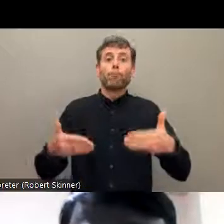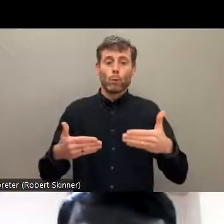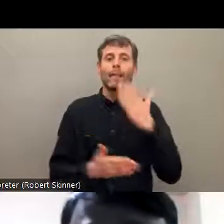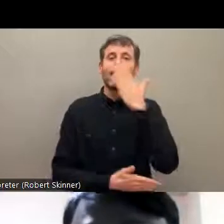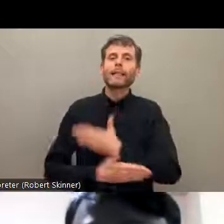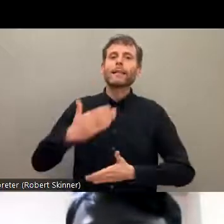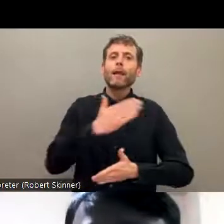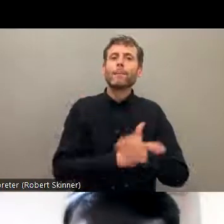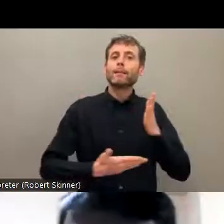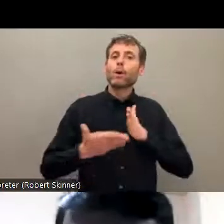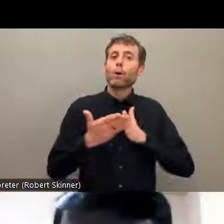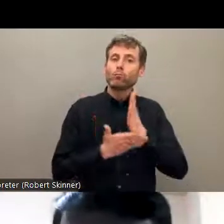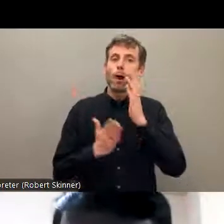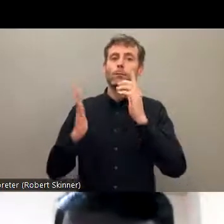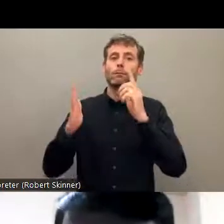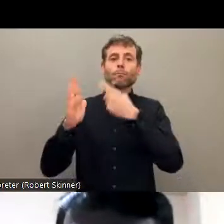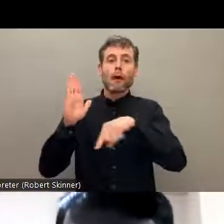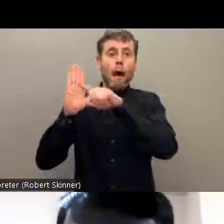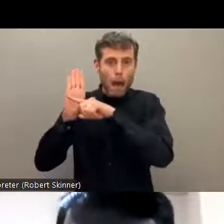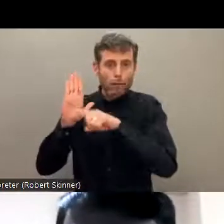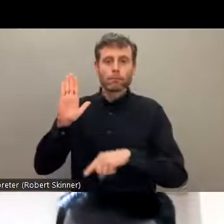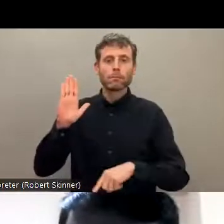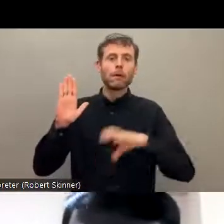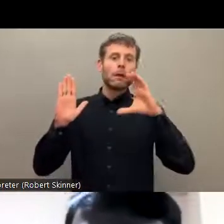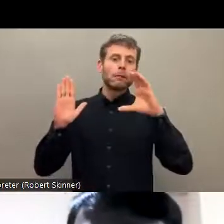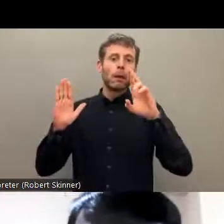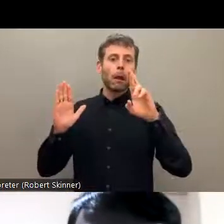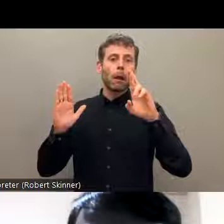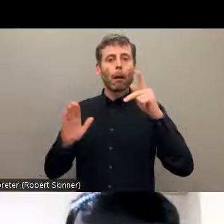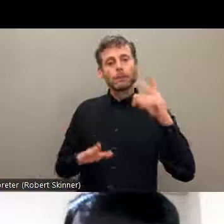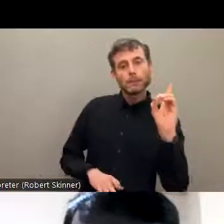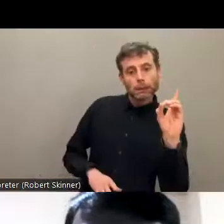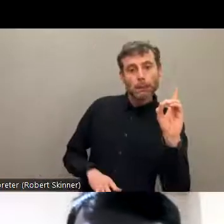regulations, CRPD, different programs